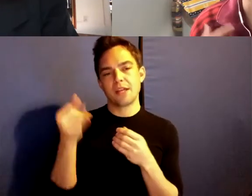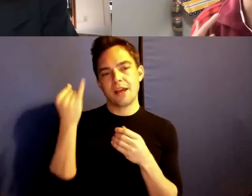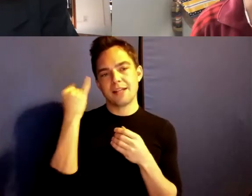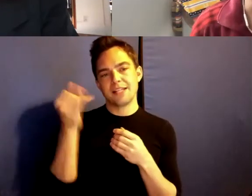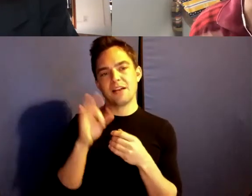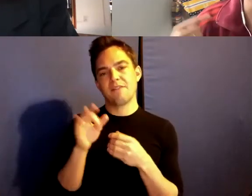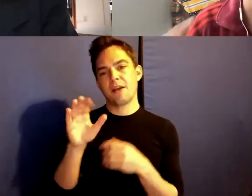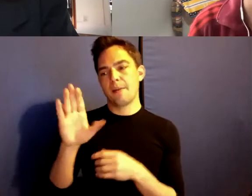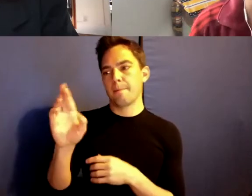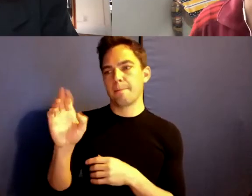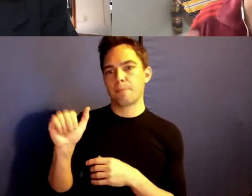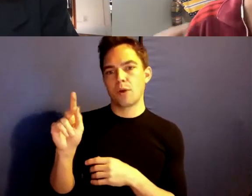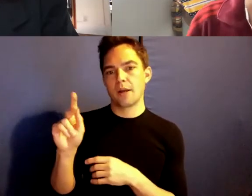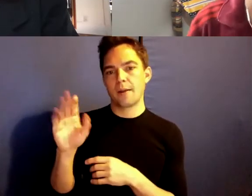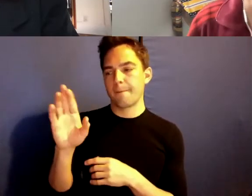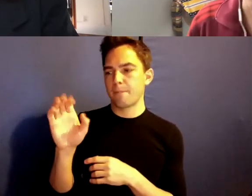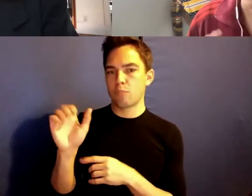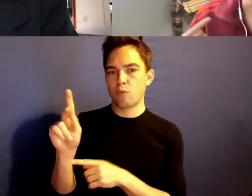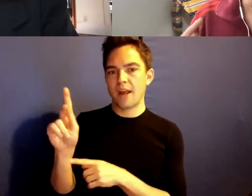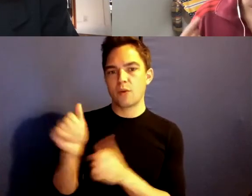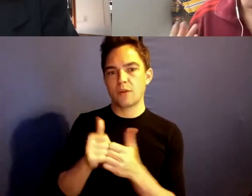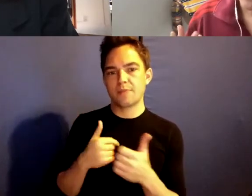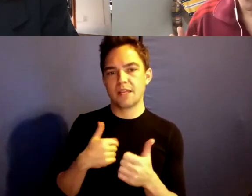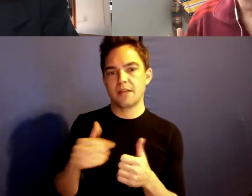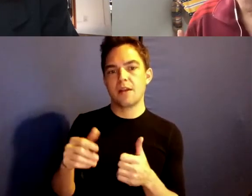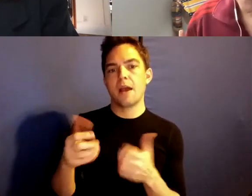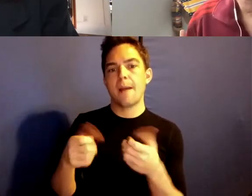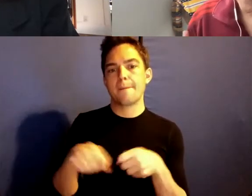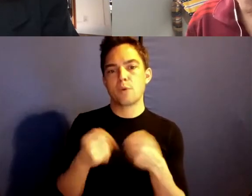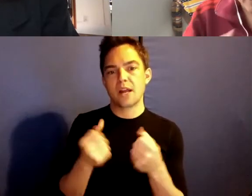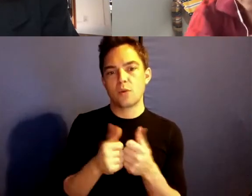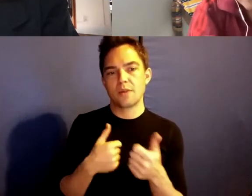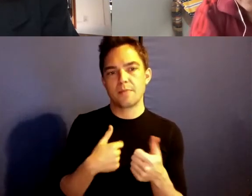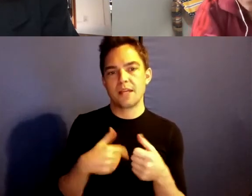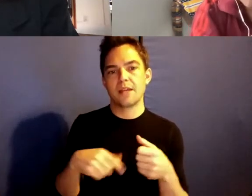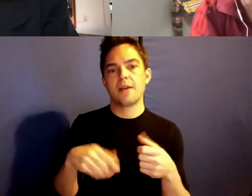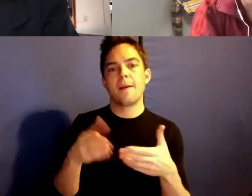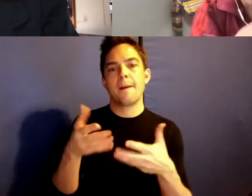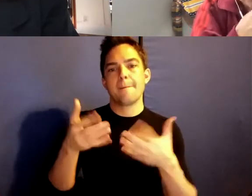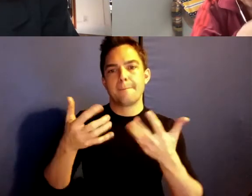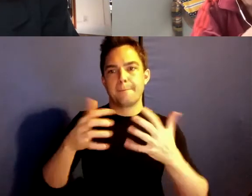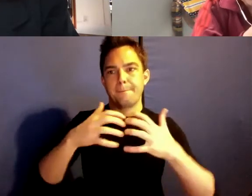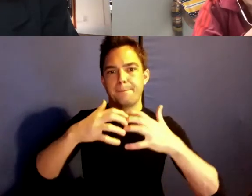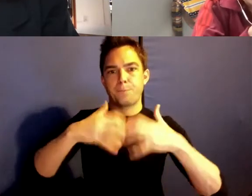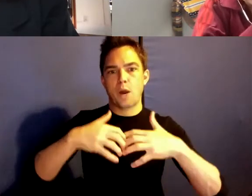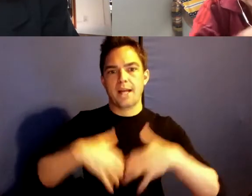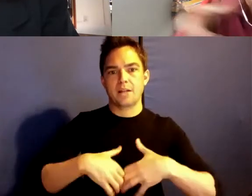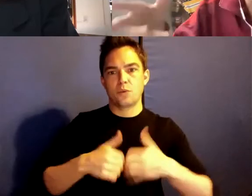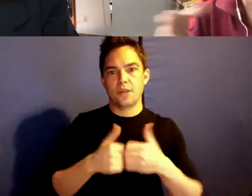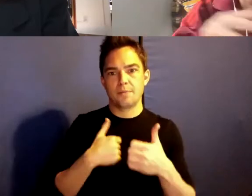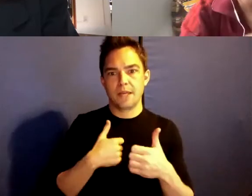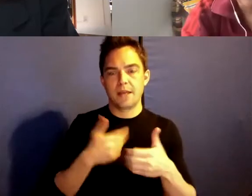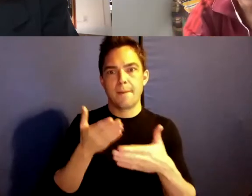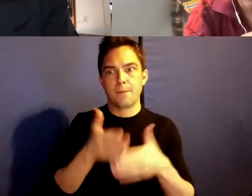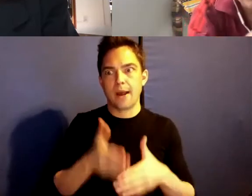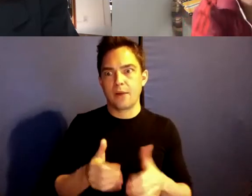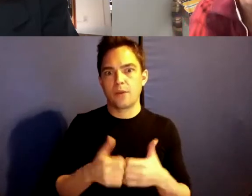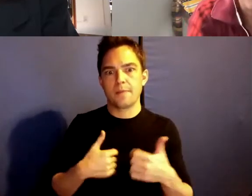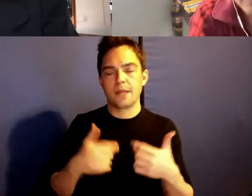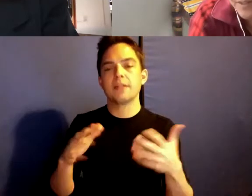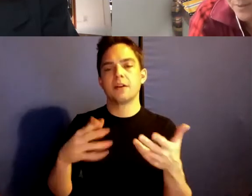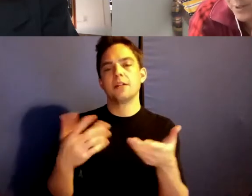that the break with me, break with me, break with me, and how important it is.